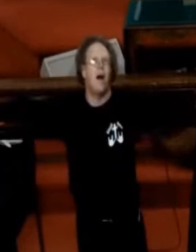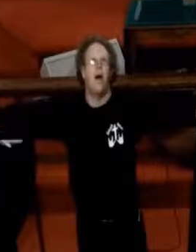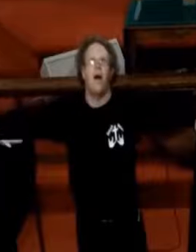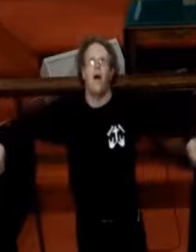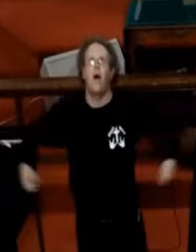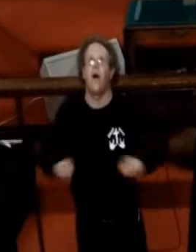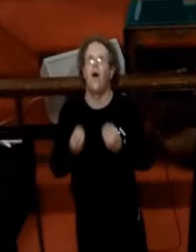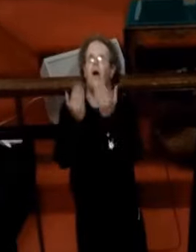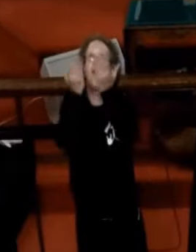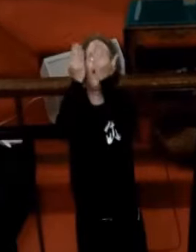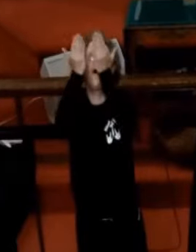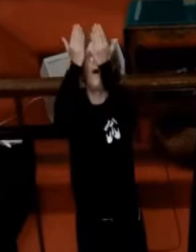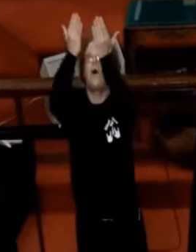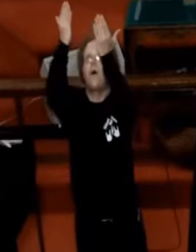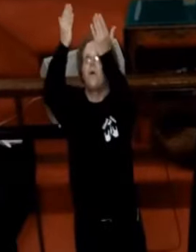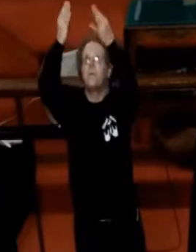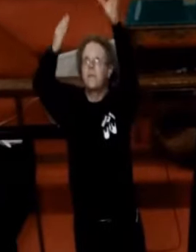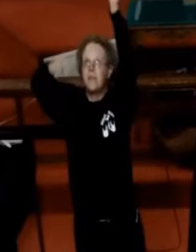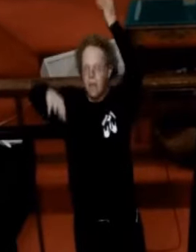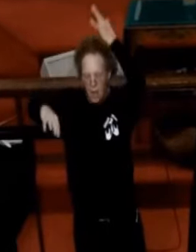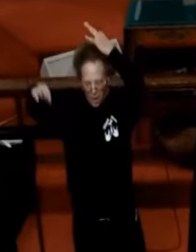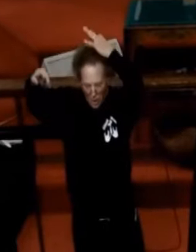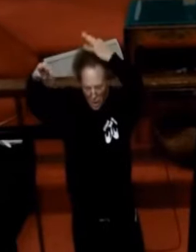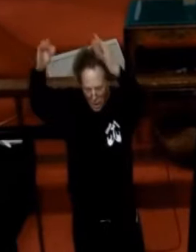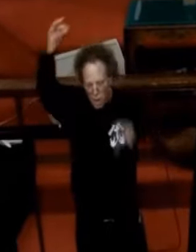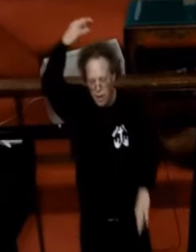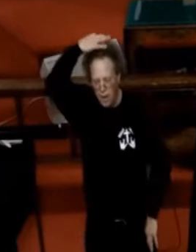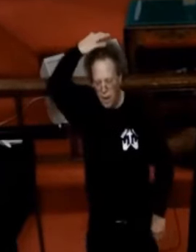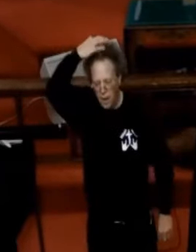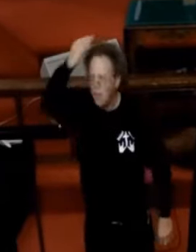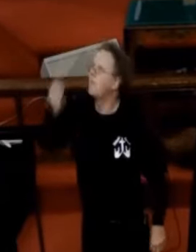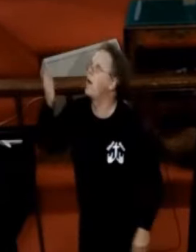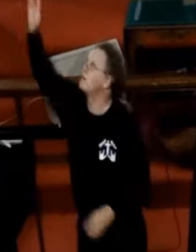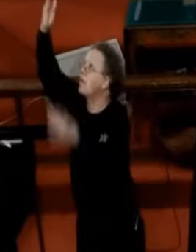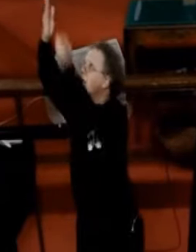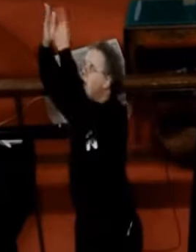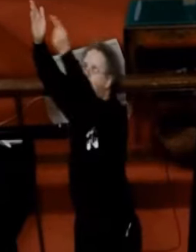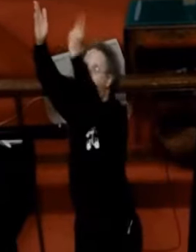(singing in a foreign language)